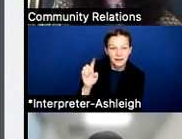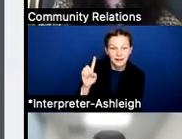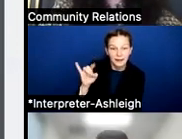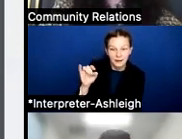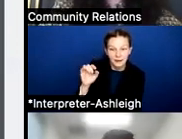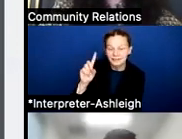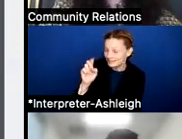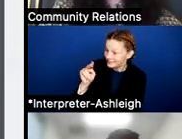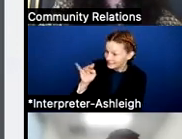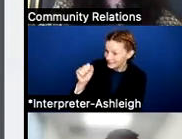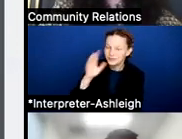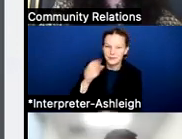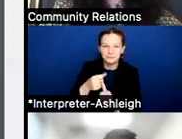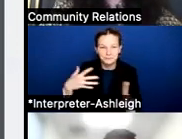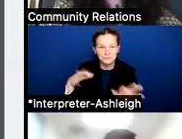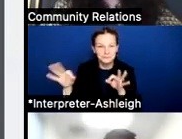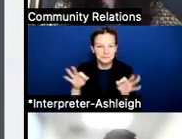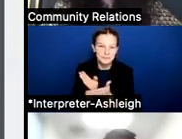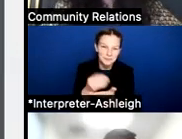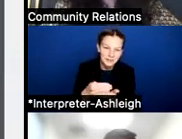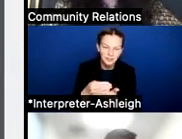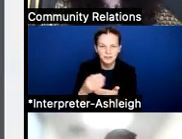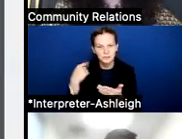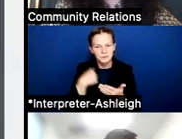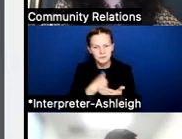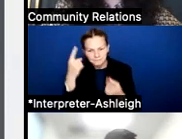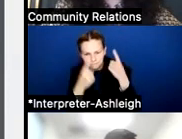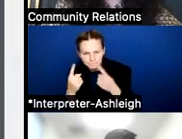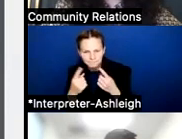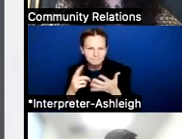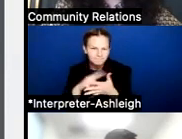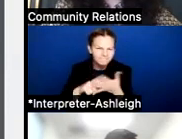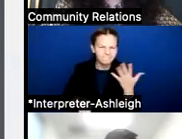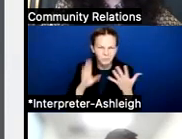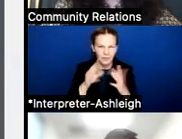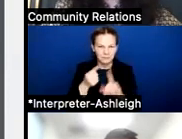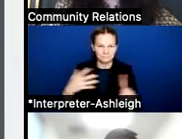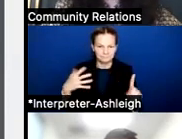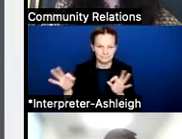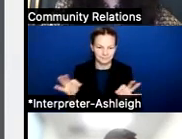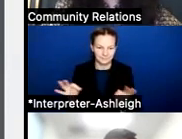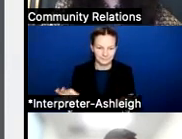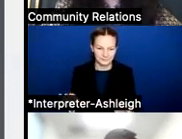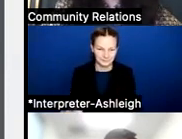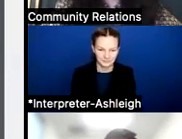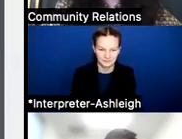Good evening again. Next slide, Eddie. Tonight, we're gonna talk about the four types of budget.